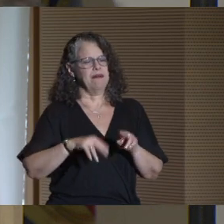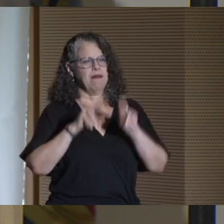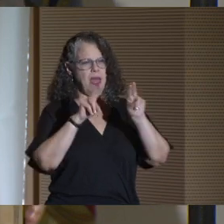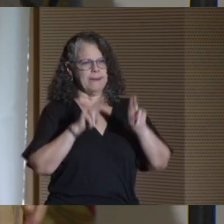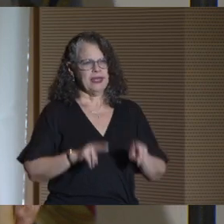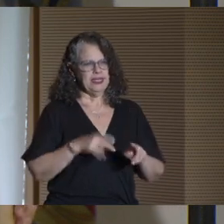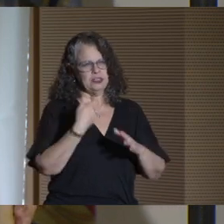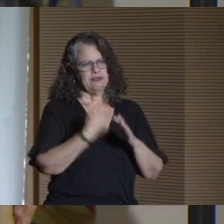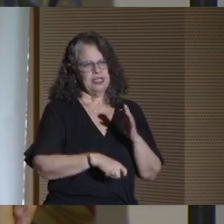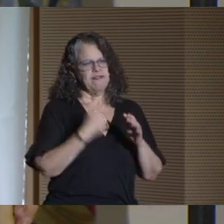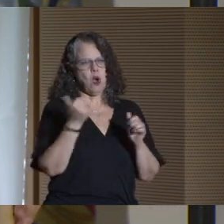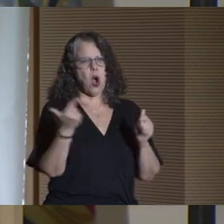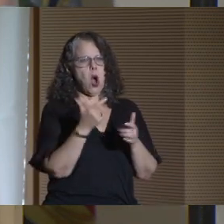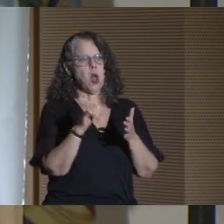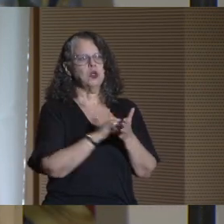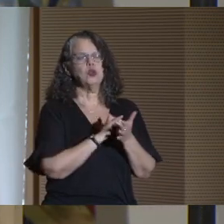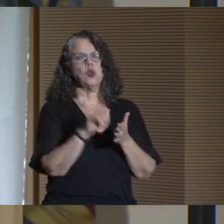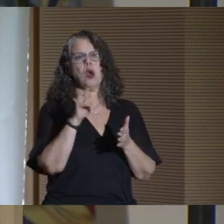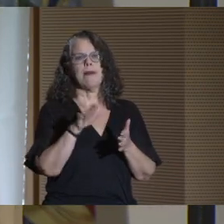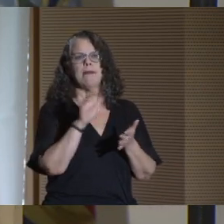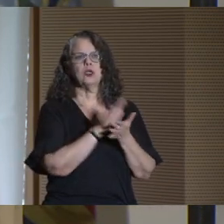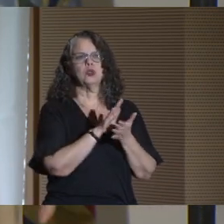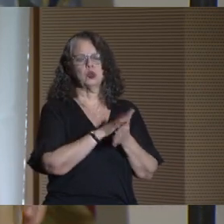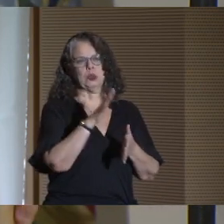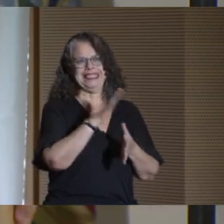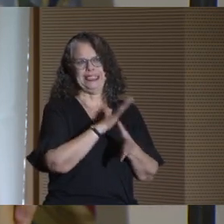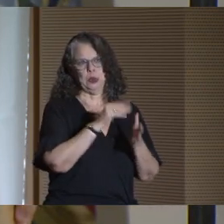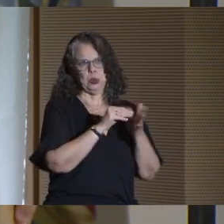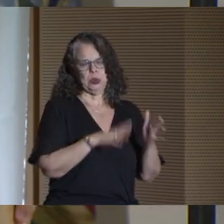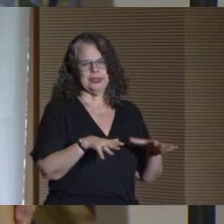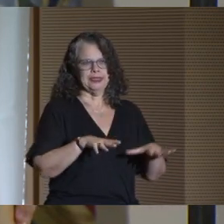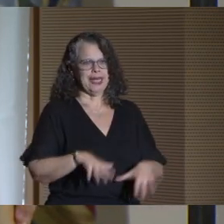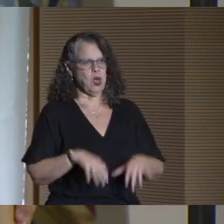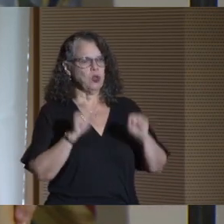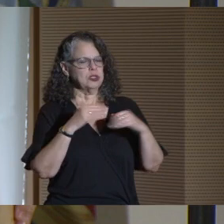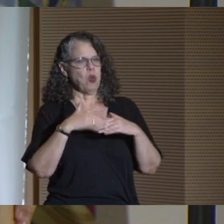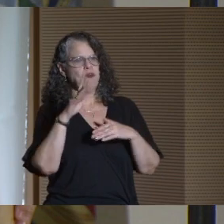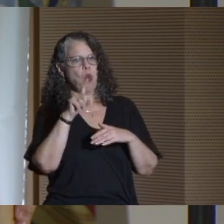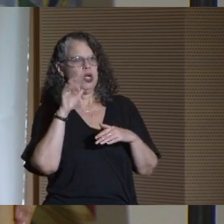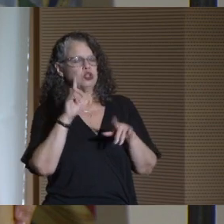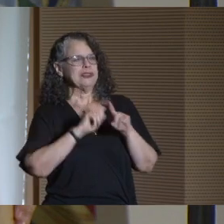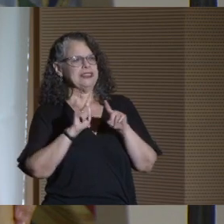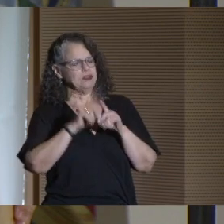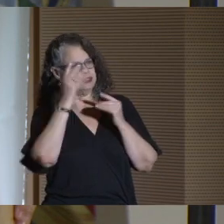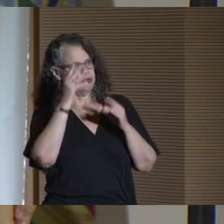for all New York City Public School seniors and hosting more than 100 information events